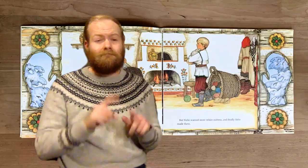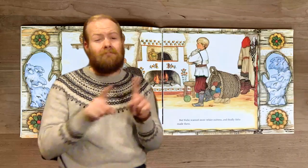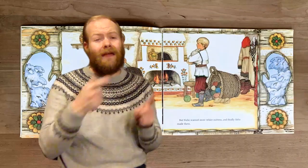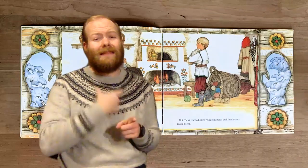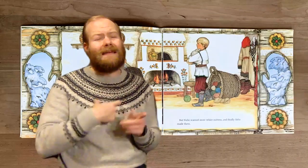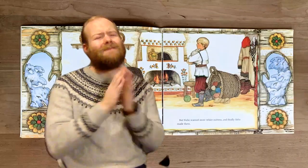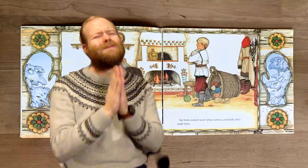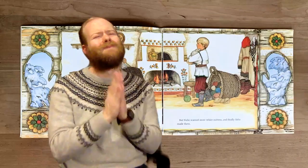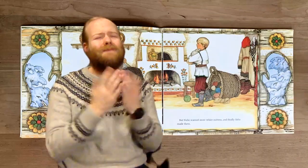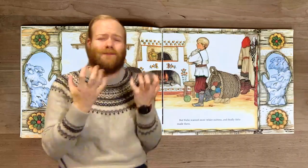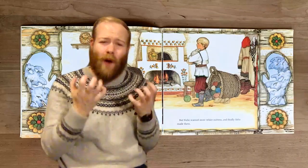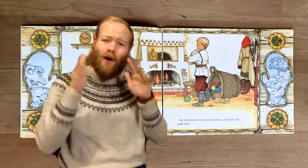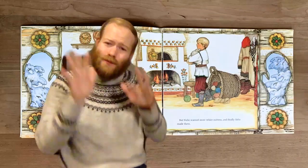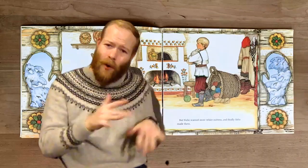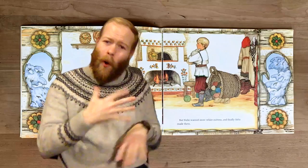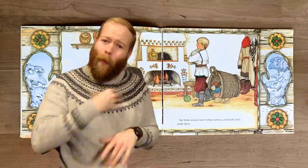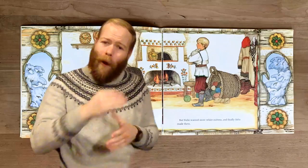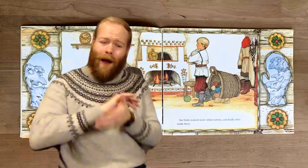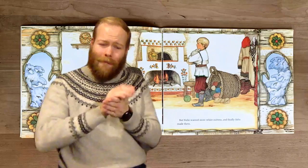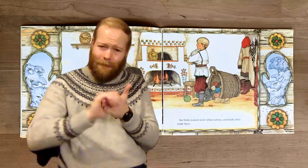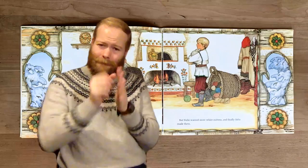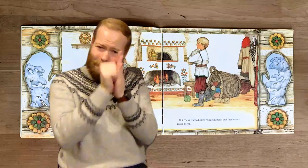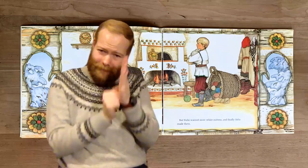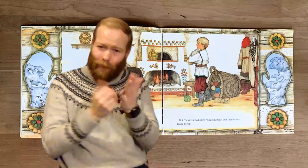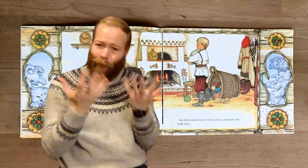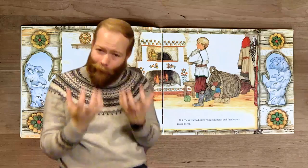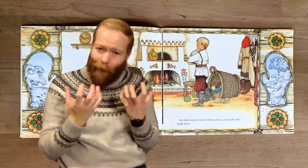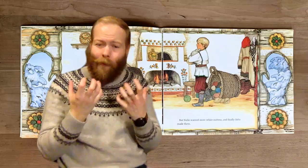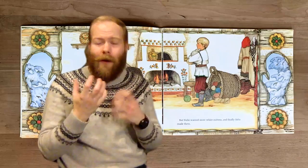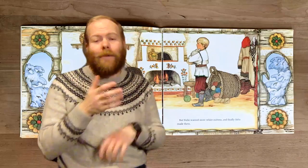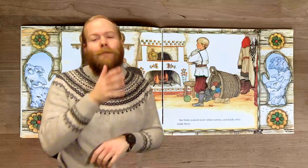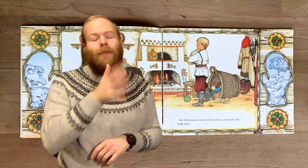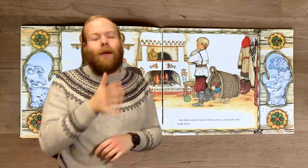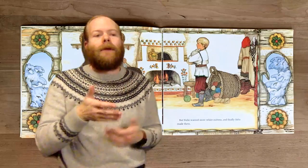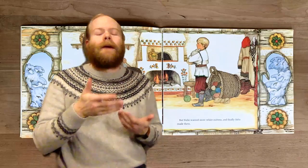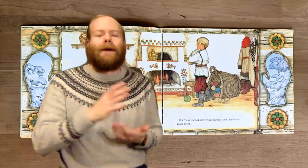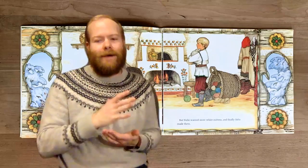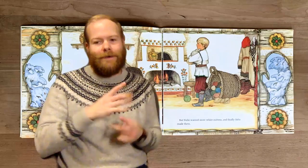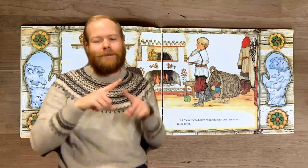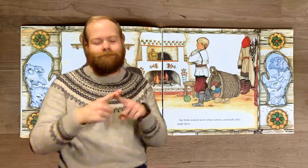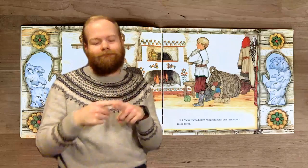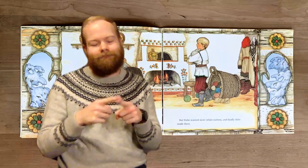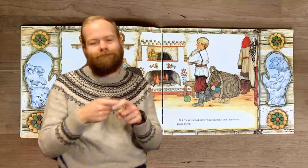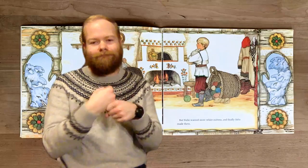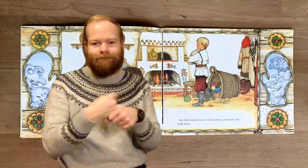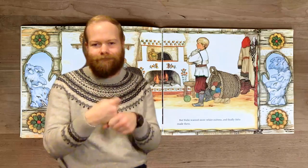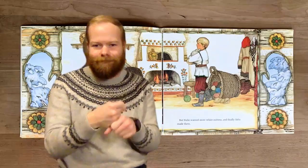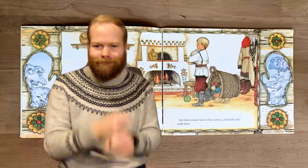But Nicki wanted snow-white mittens, and finally Baba made them.